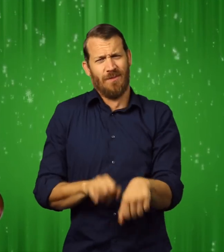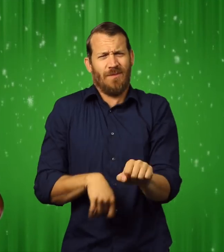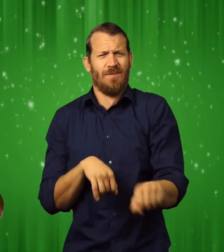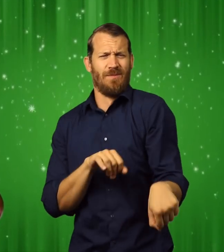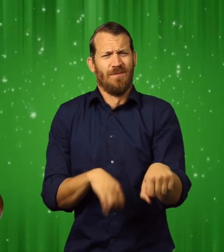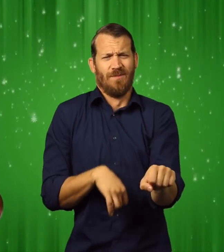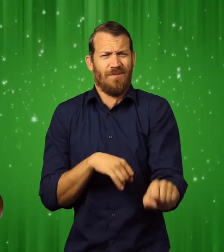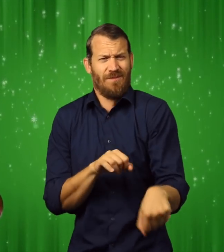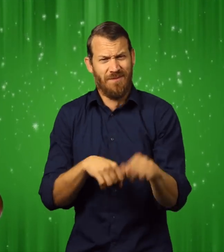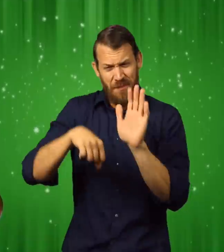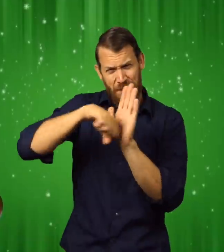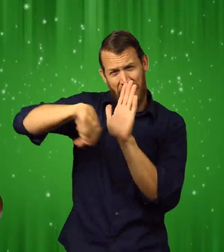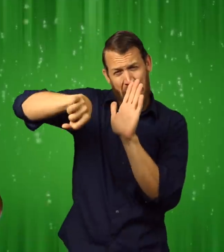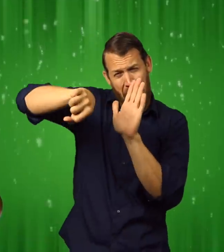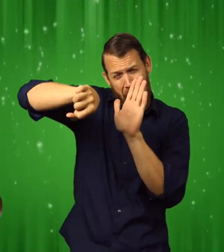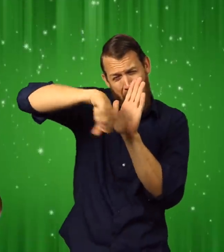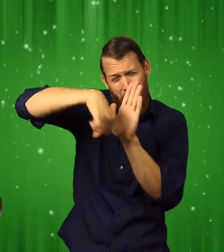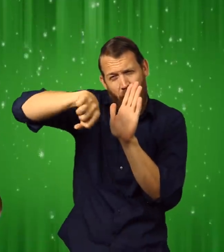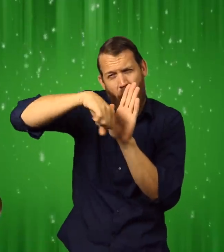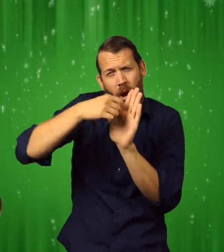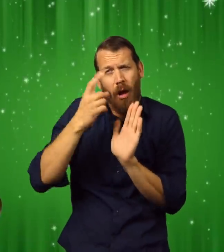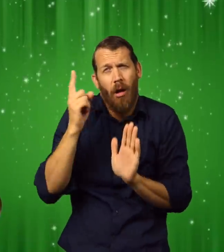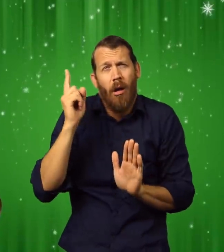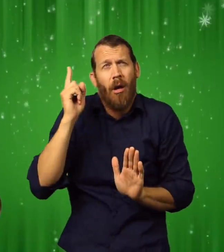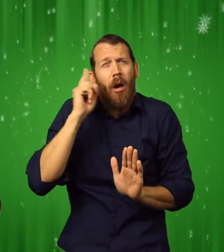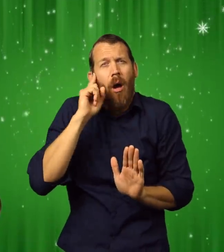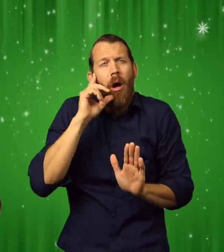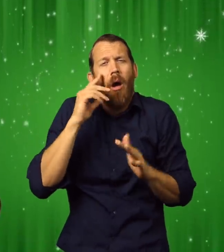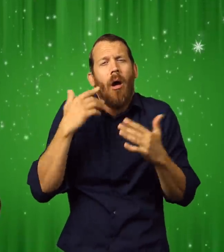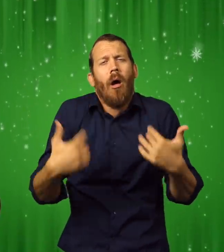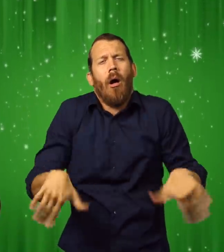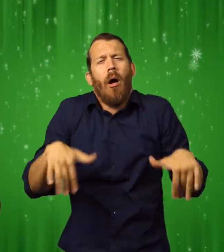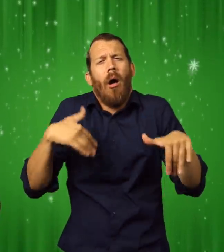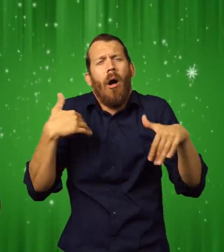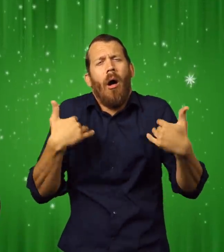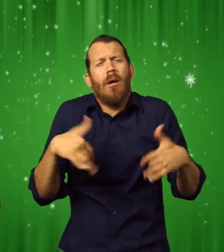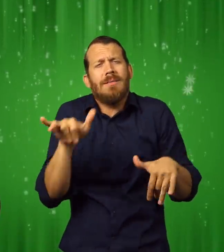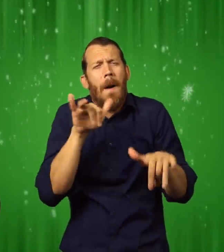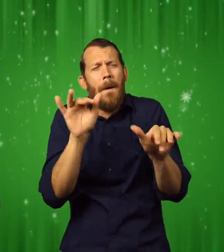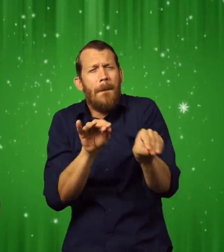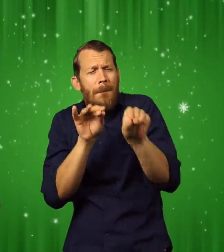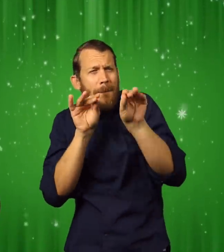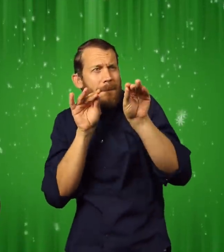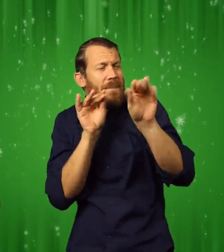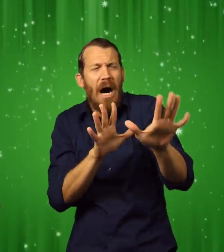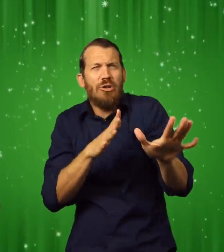They pranced and paced ringing the sleigh bells that hung from their harnesses.